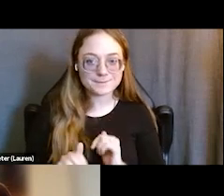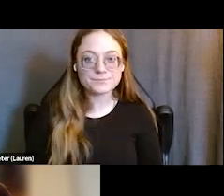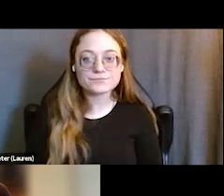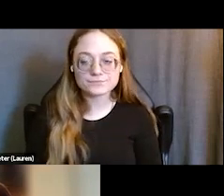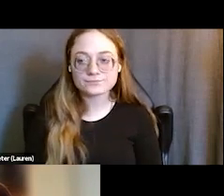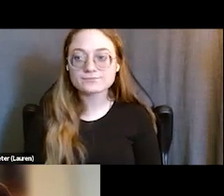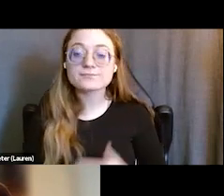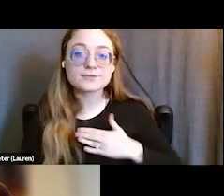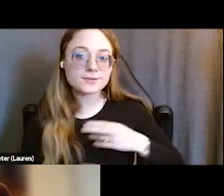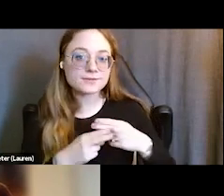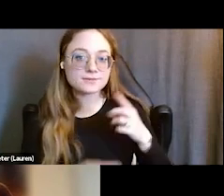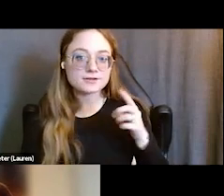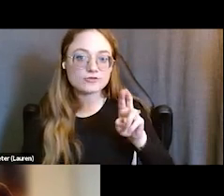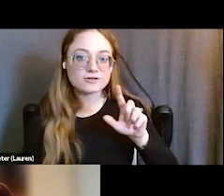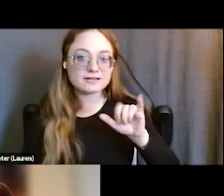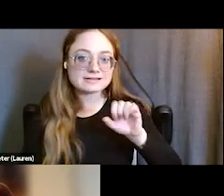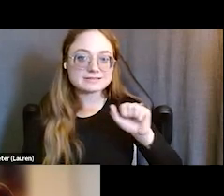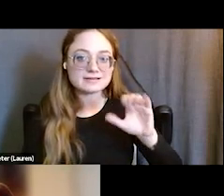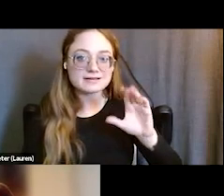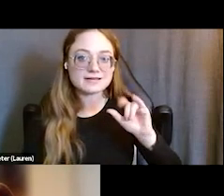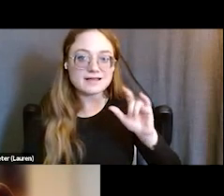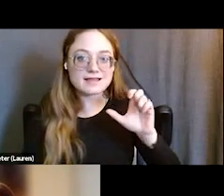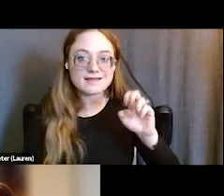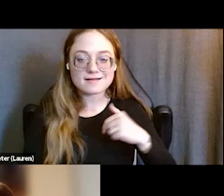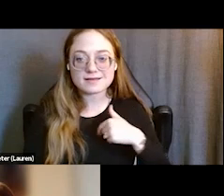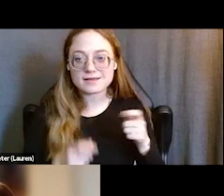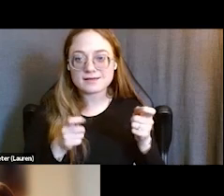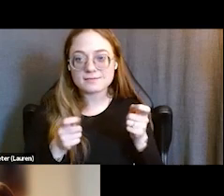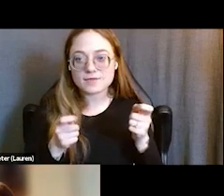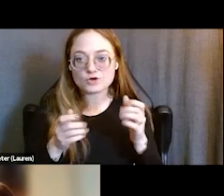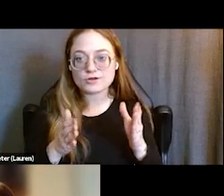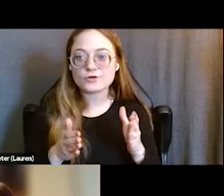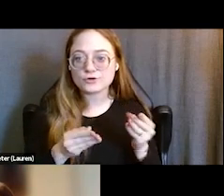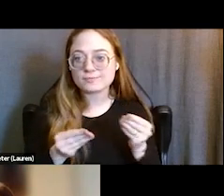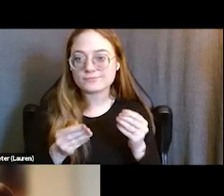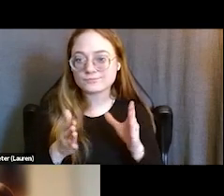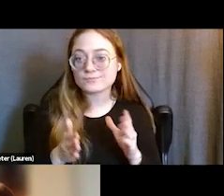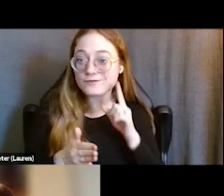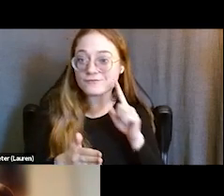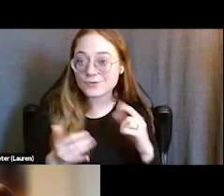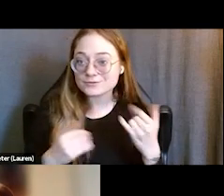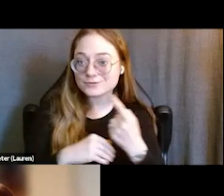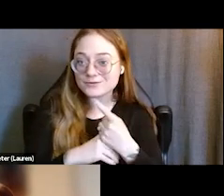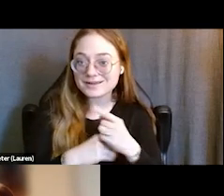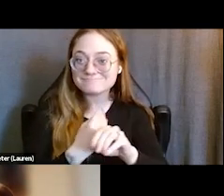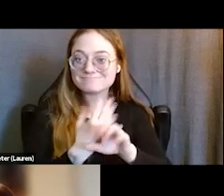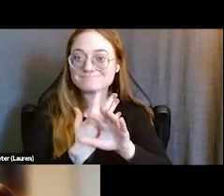My name is Dr. Lisa Callahan and I'll be the moderator for this summit today. I'll be the moderator for the summit